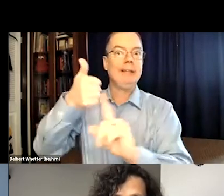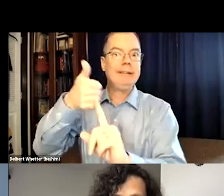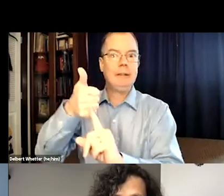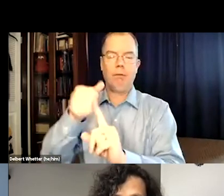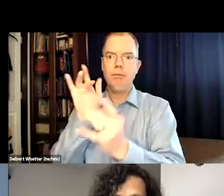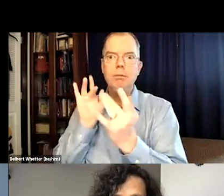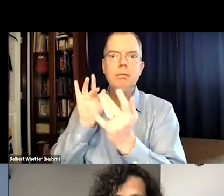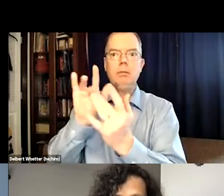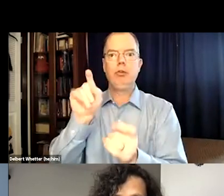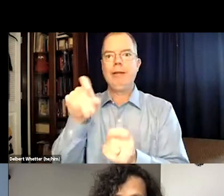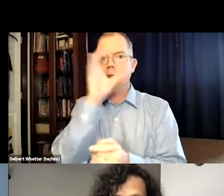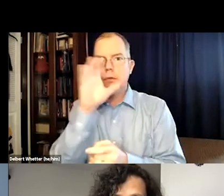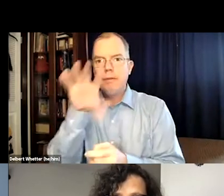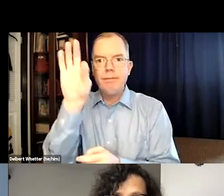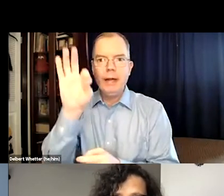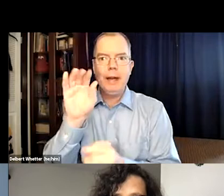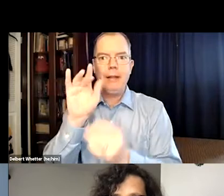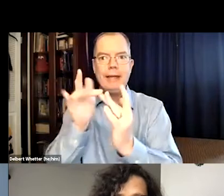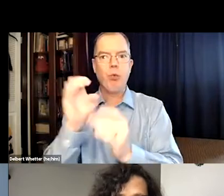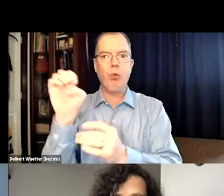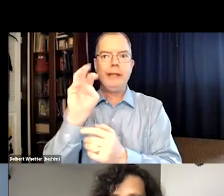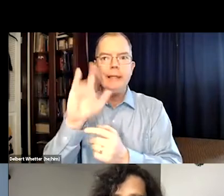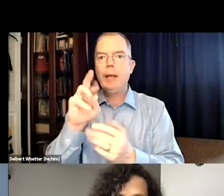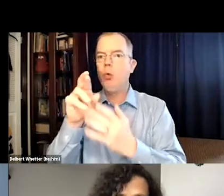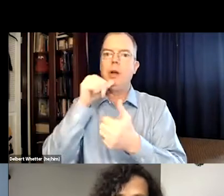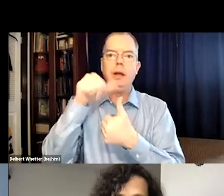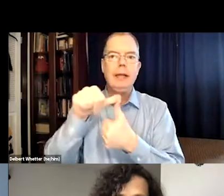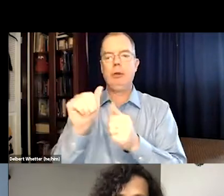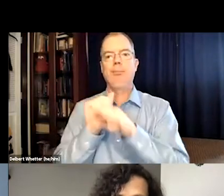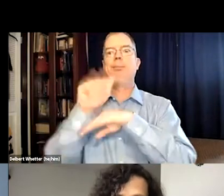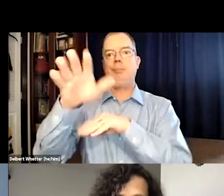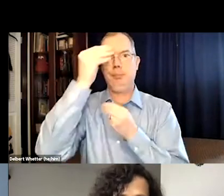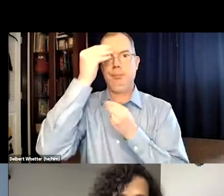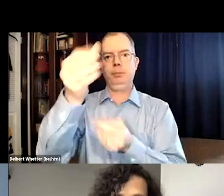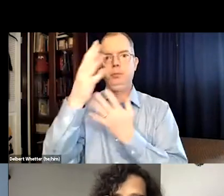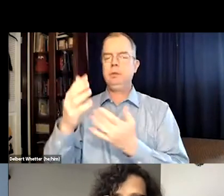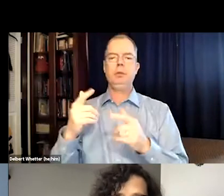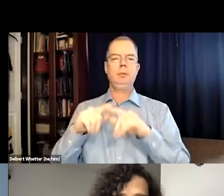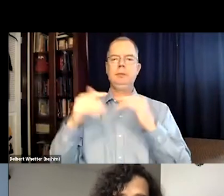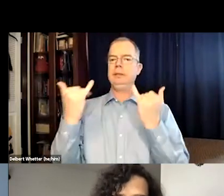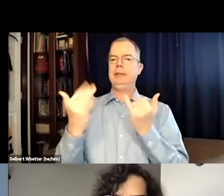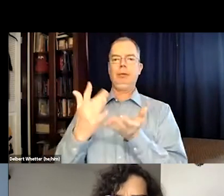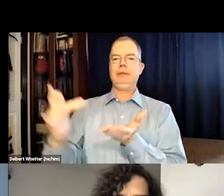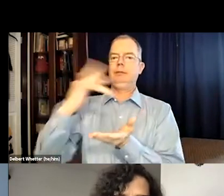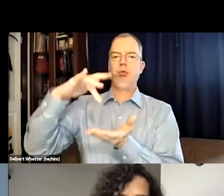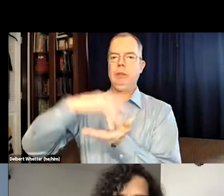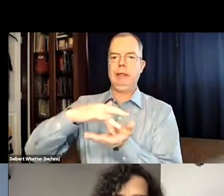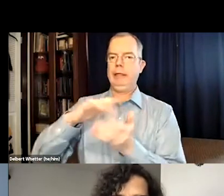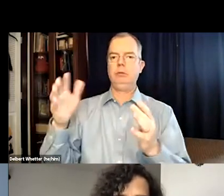inform the distributor of the network itself and you had to search and find the network email to send them this information.